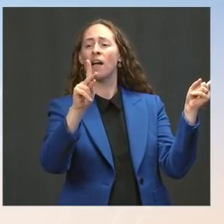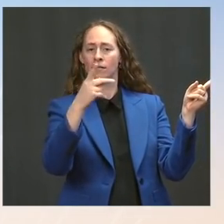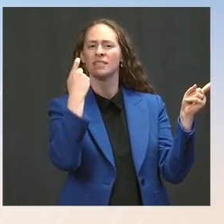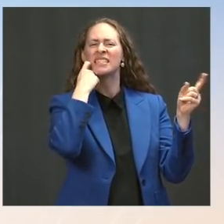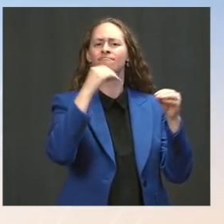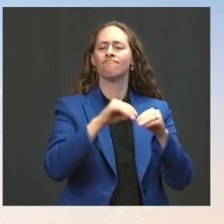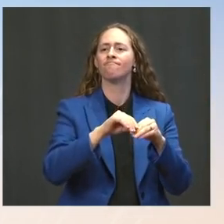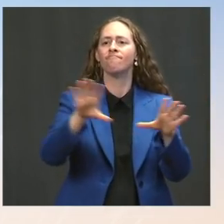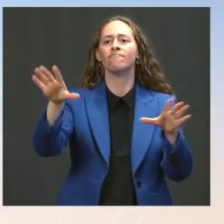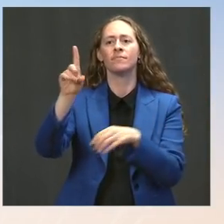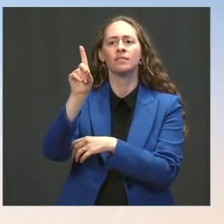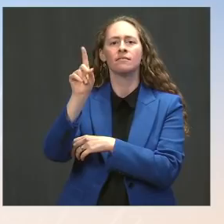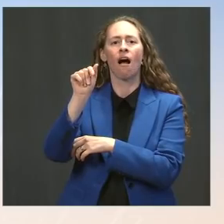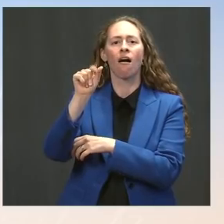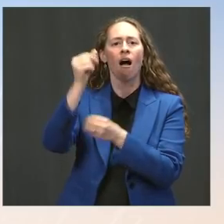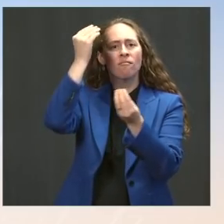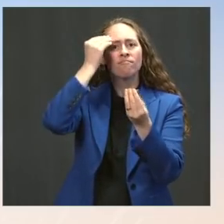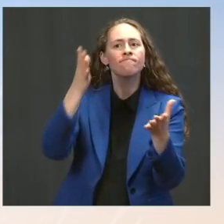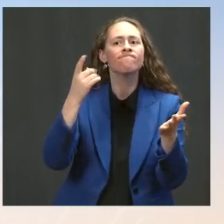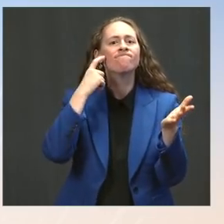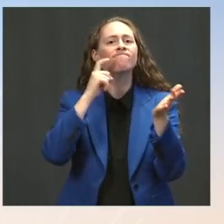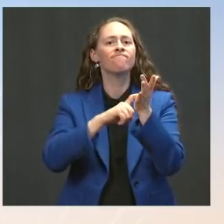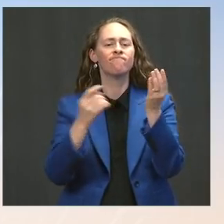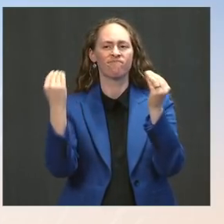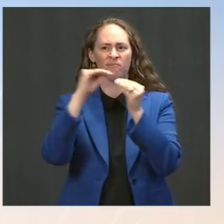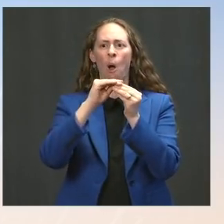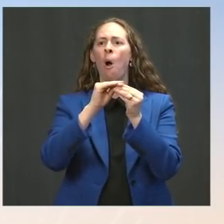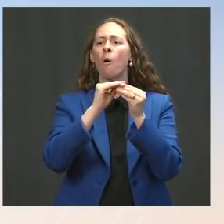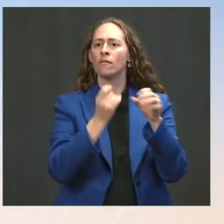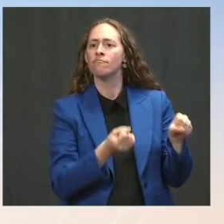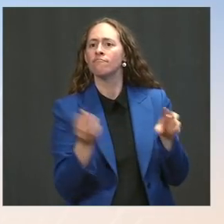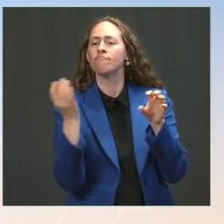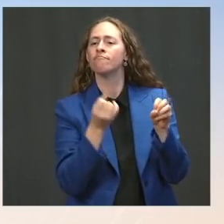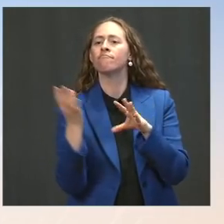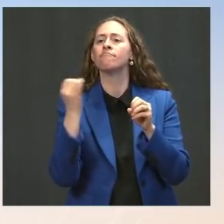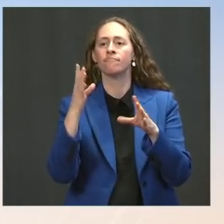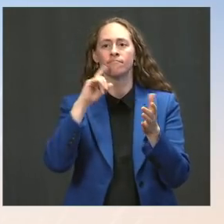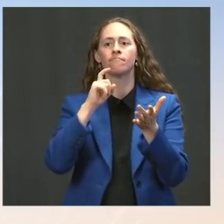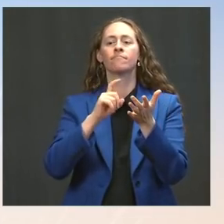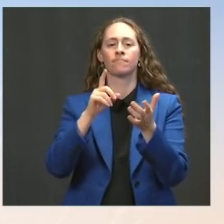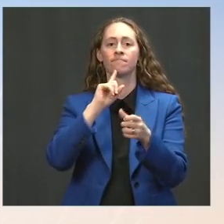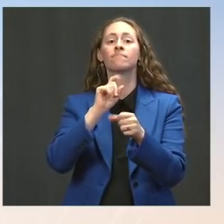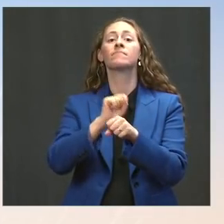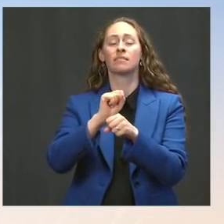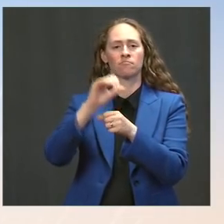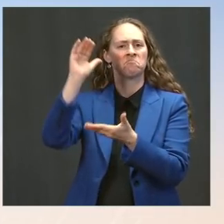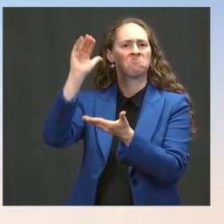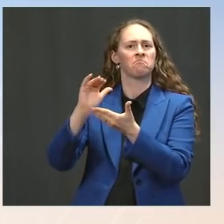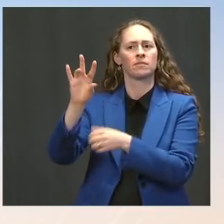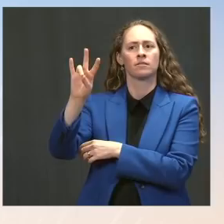showed hospitalization rates down 73 percent compared to December, when there were nearly identical case rates